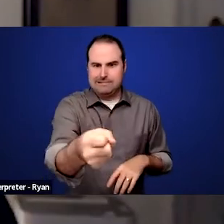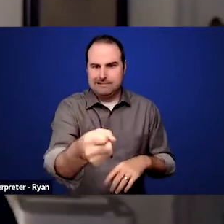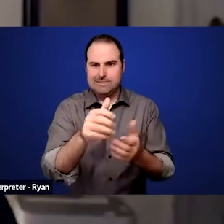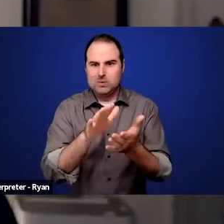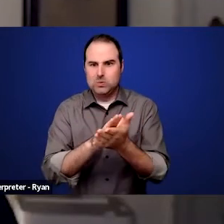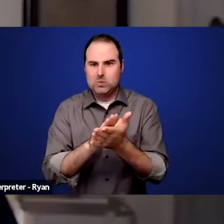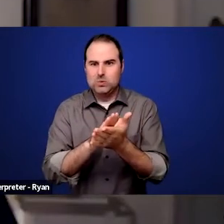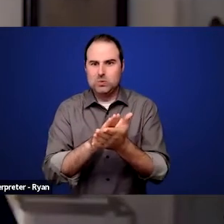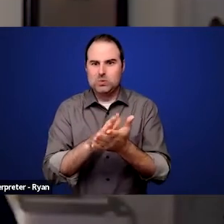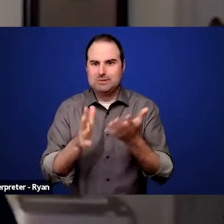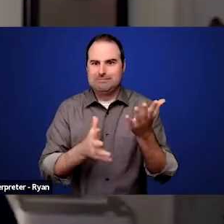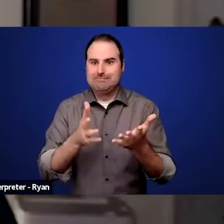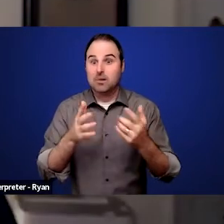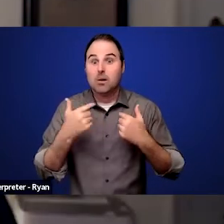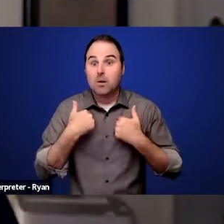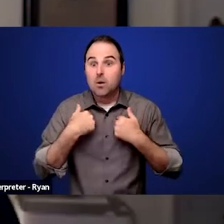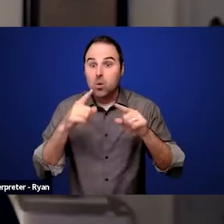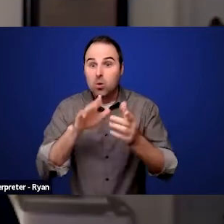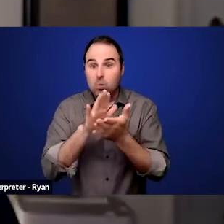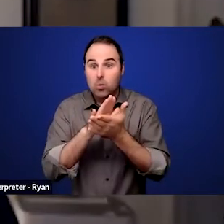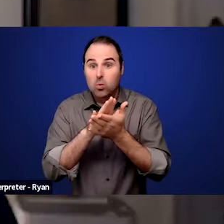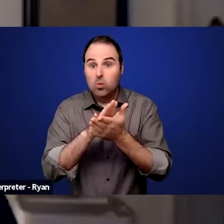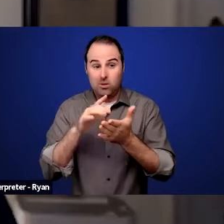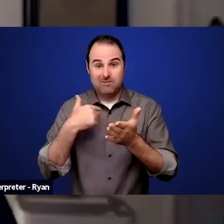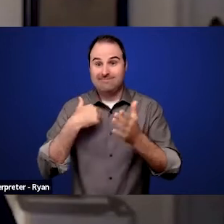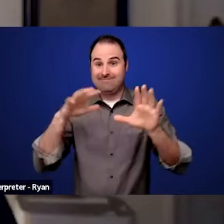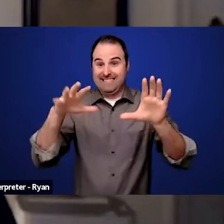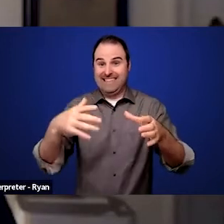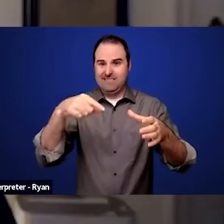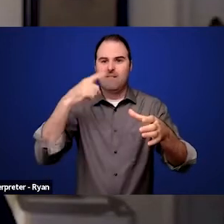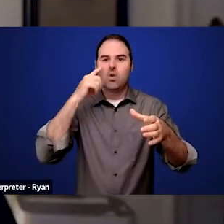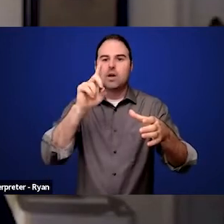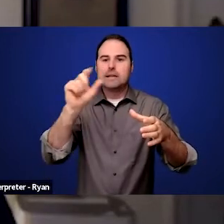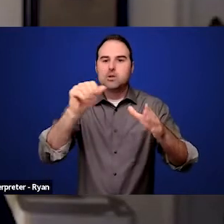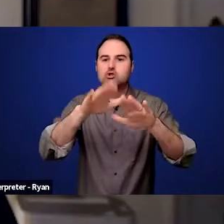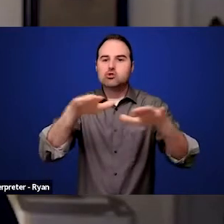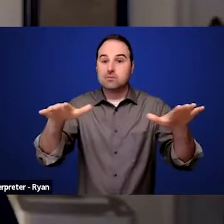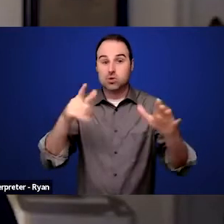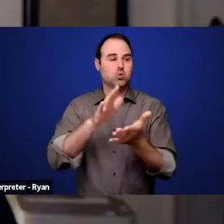I was only in classes for disabled children in a school that was mainly for non-disabled children.